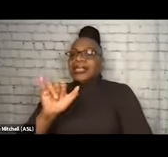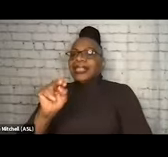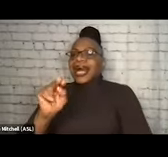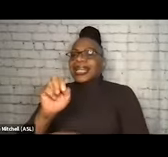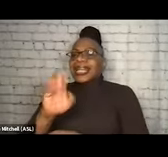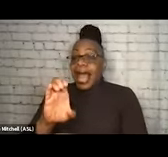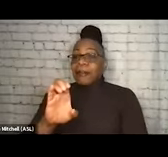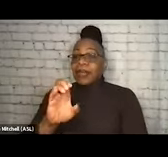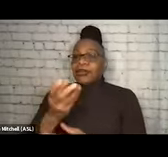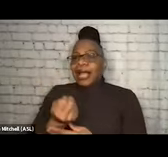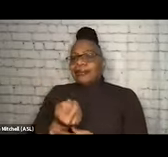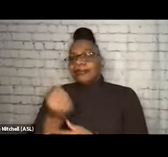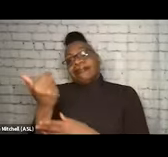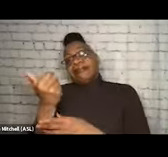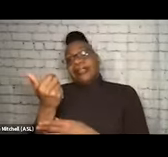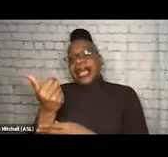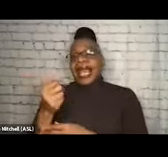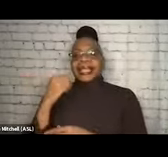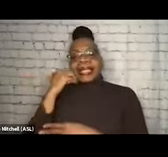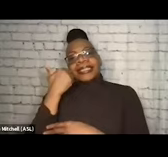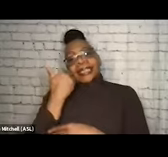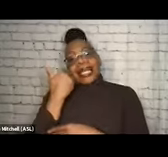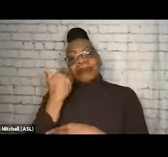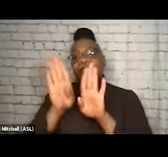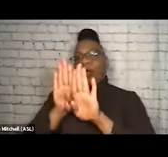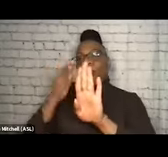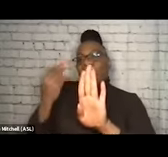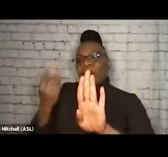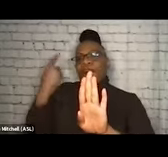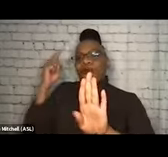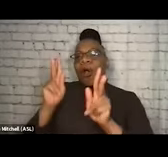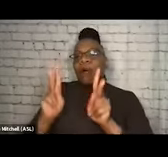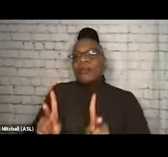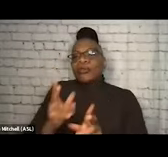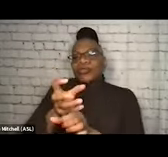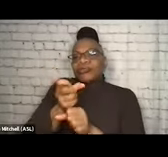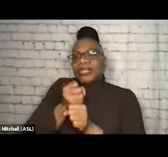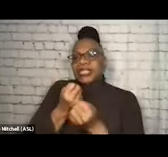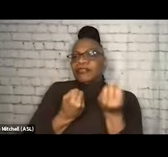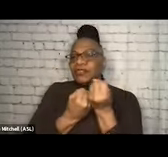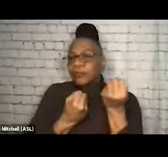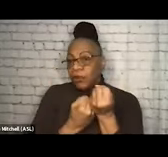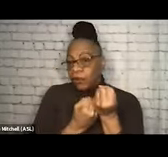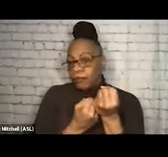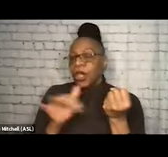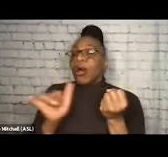and can really open the door to someone receiving support. And also promoting self-determination.